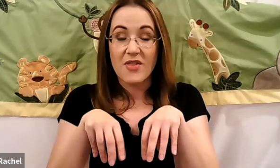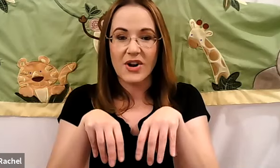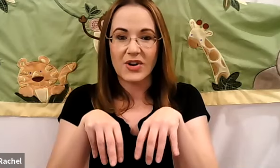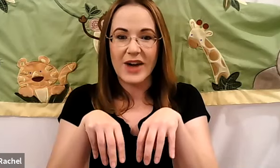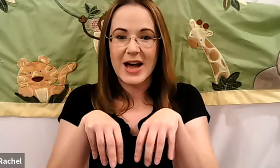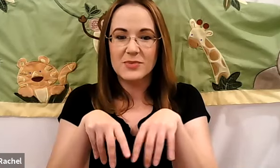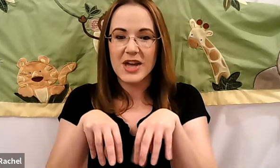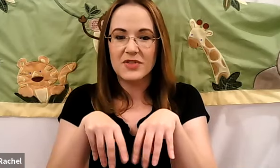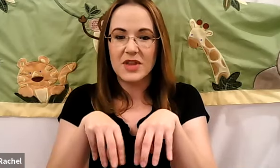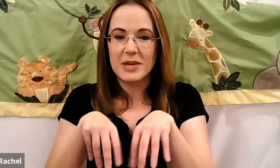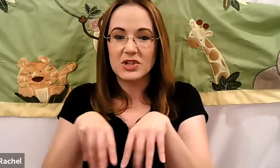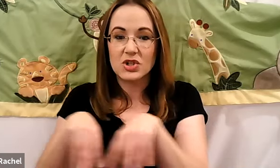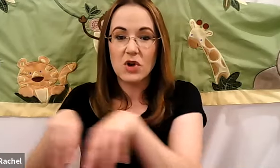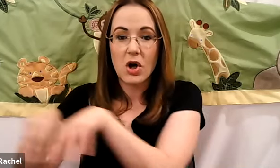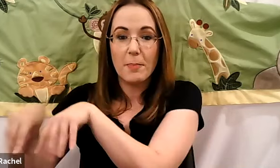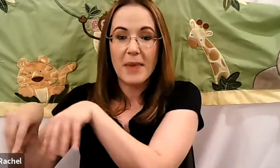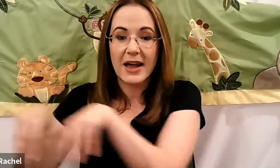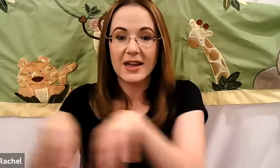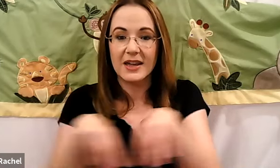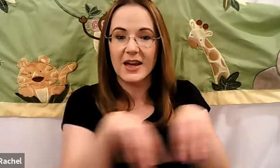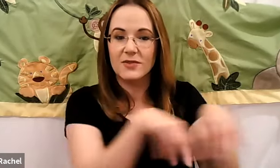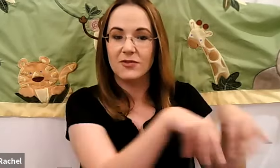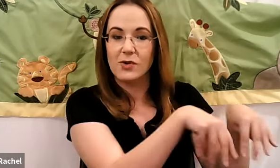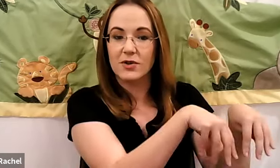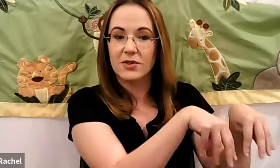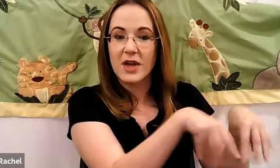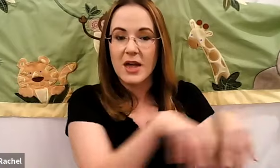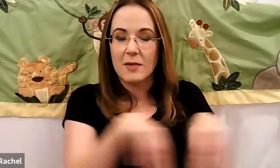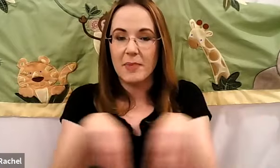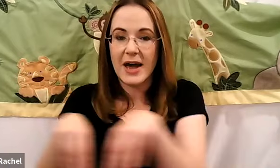Rachel: Crabs at the beach crawl back and forth back